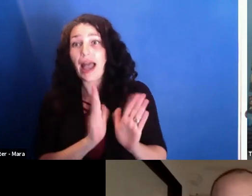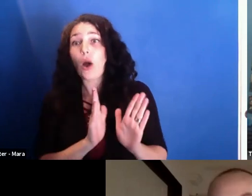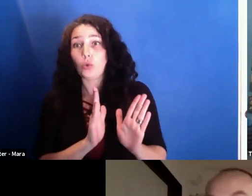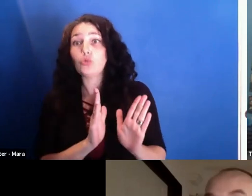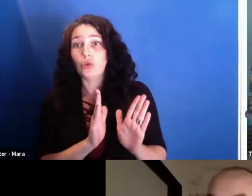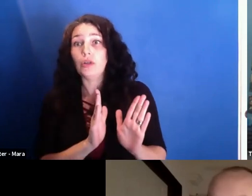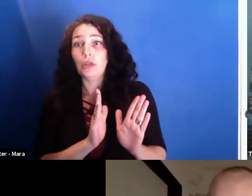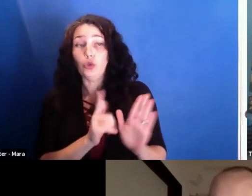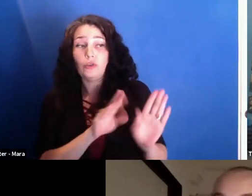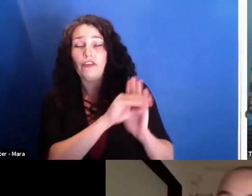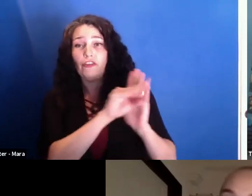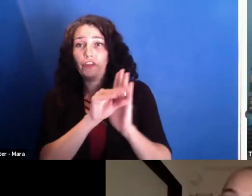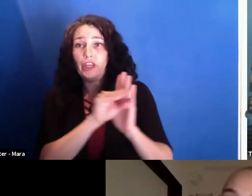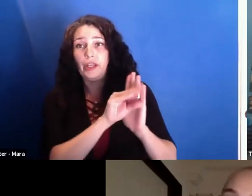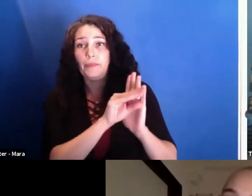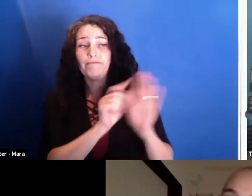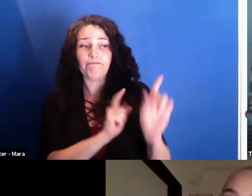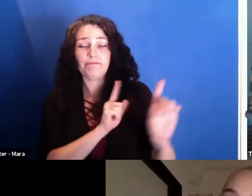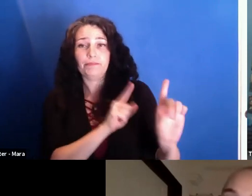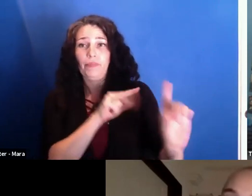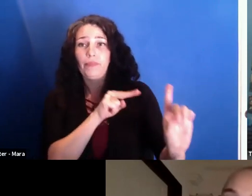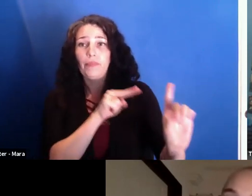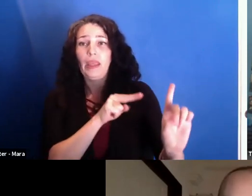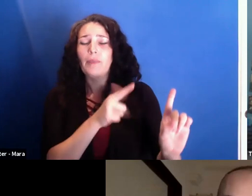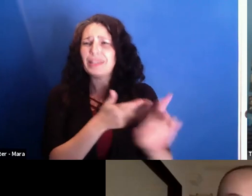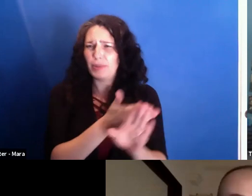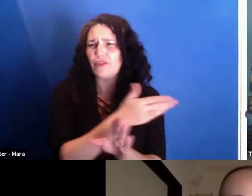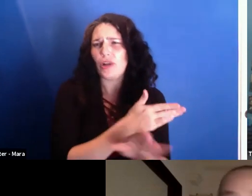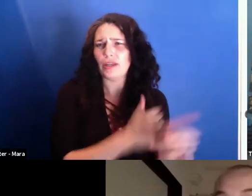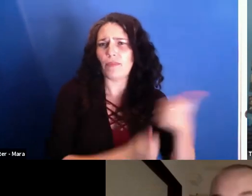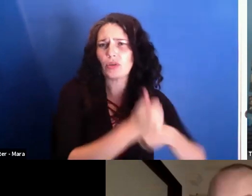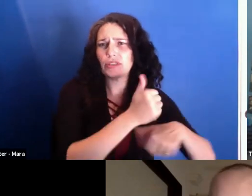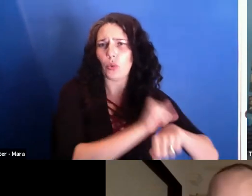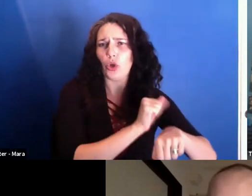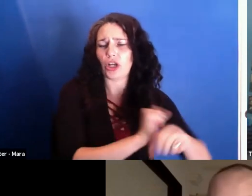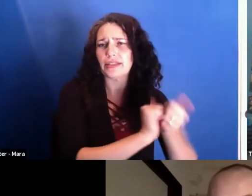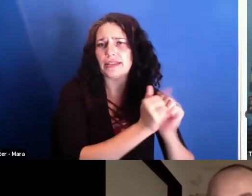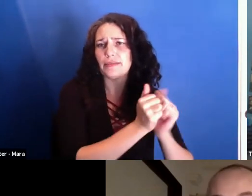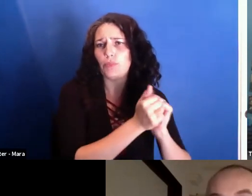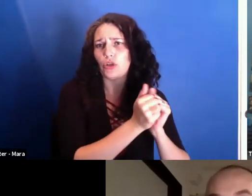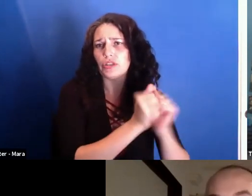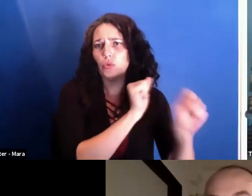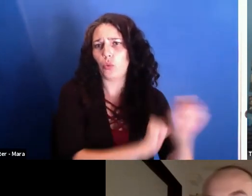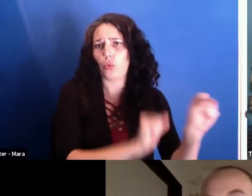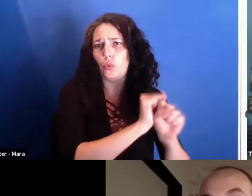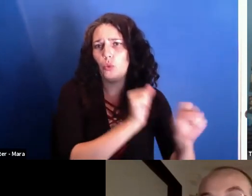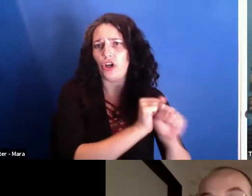but in the sports world. So he really-- before that, he brought down sports ministers that had to go to prison.